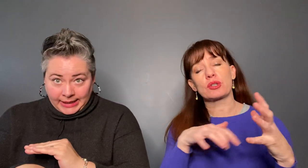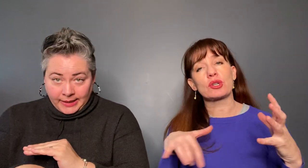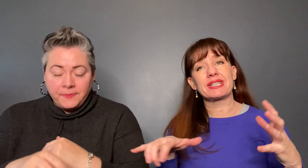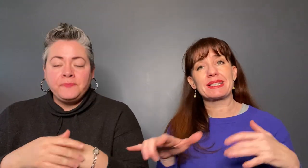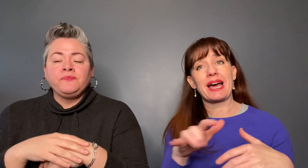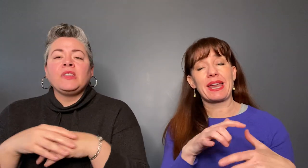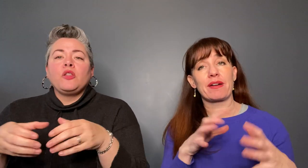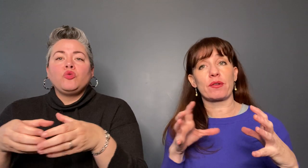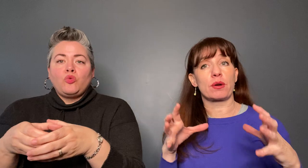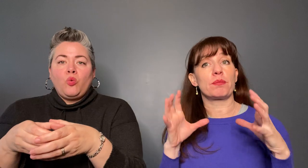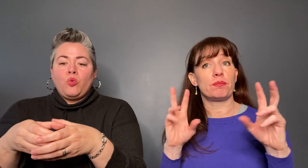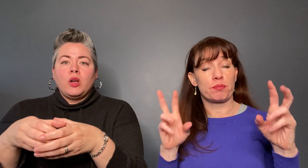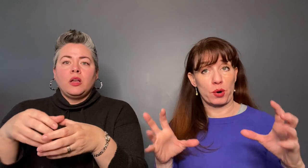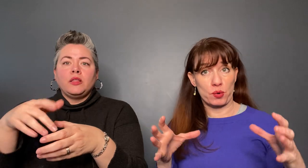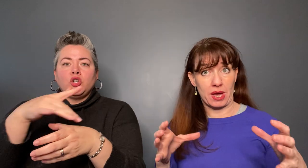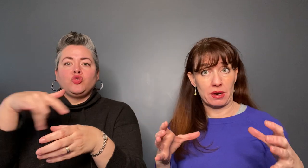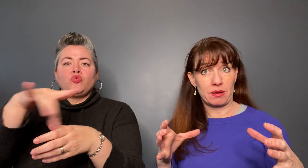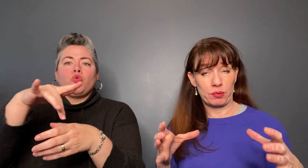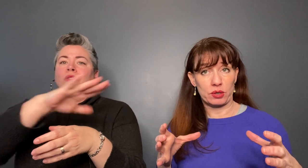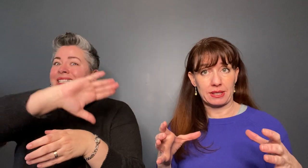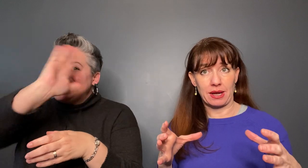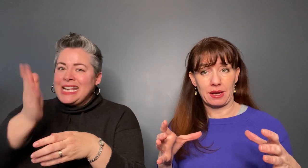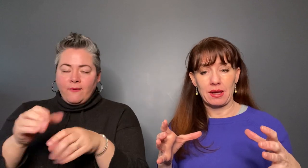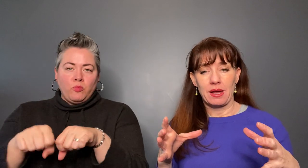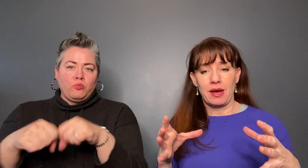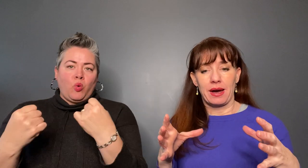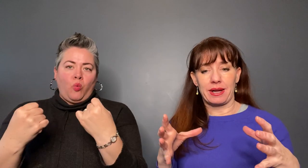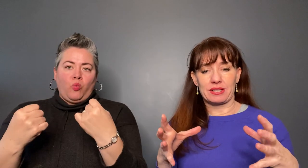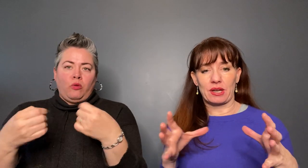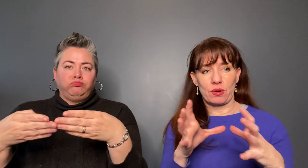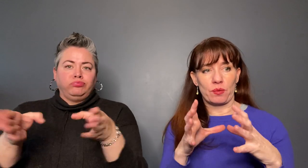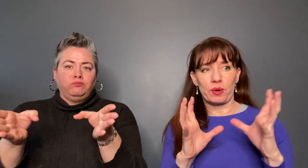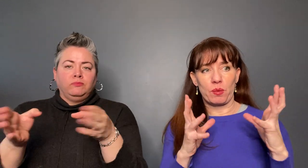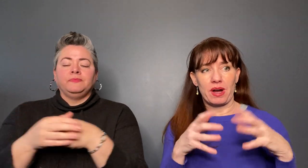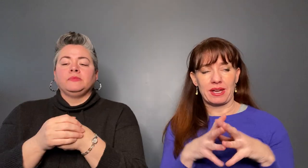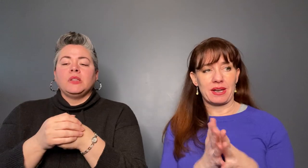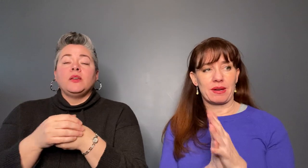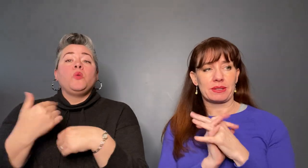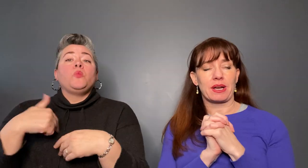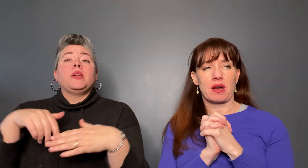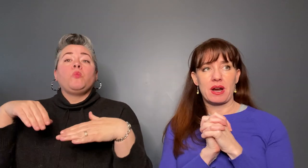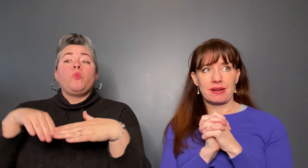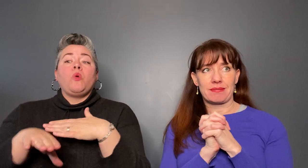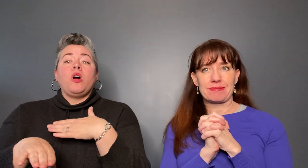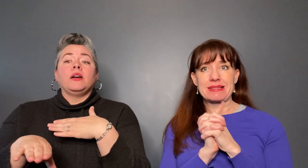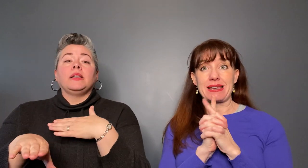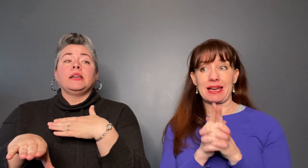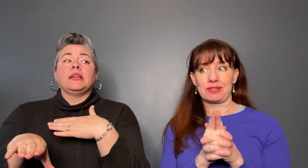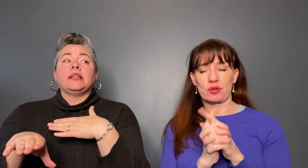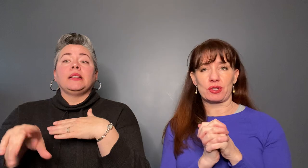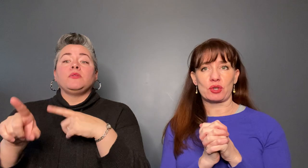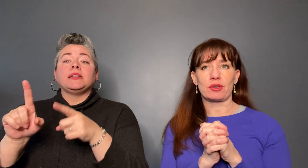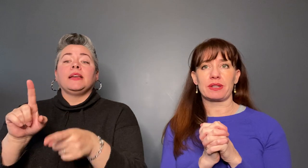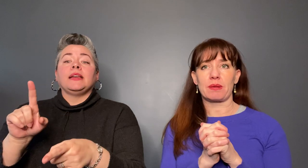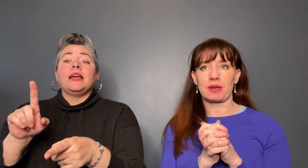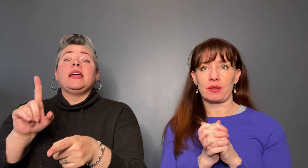the circle is not ever broken. So we walk in and I was like, alright nice, there's a circle in the middle of